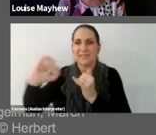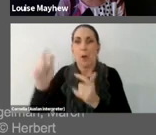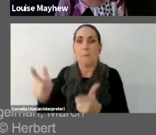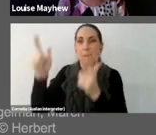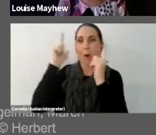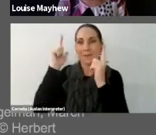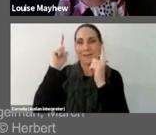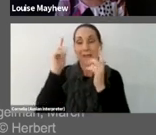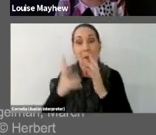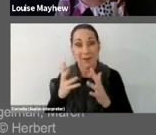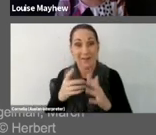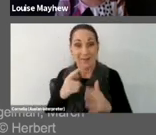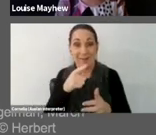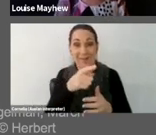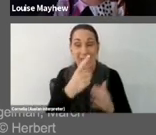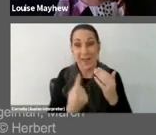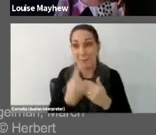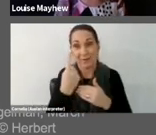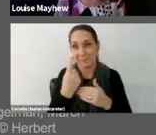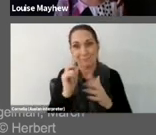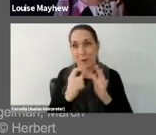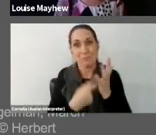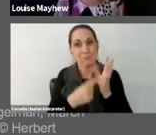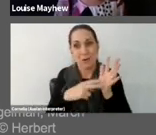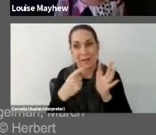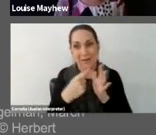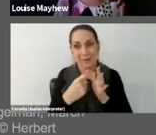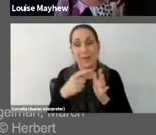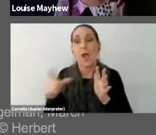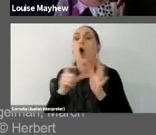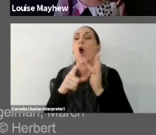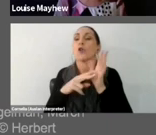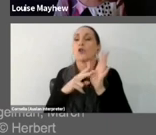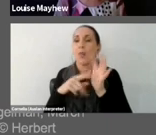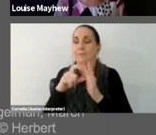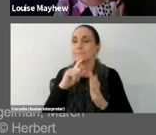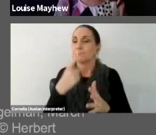Donald Brooks says one Monday morning I was delighted to find my room